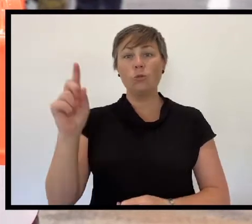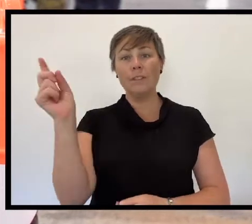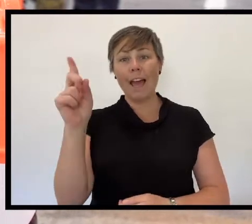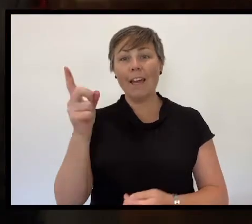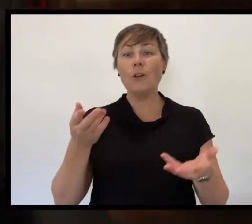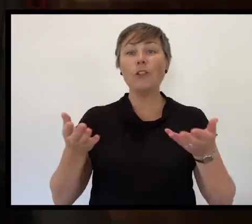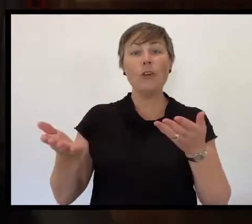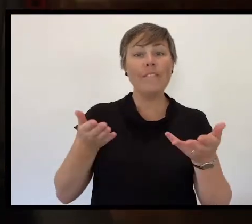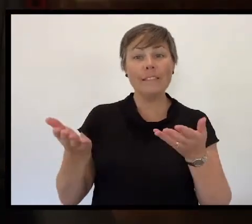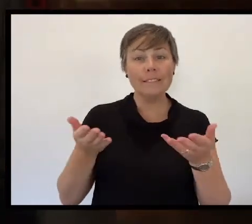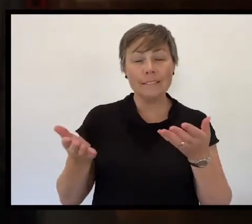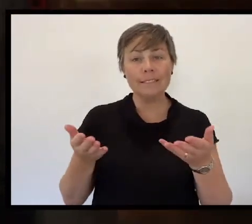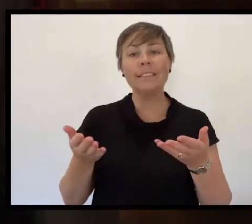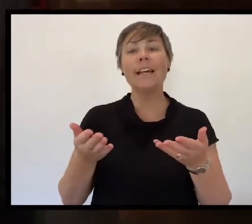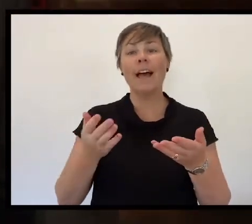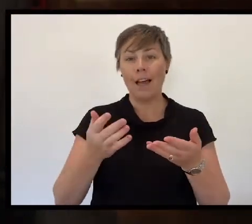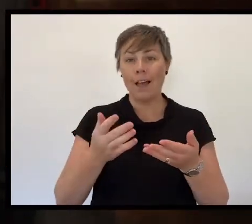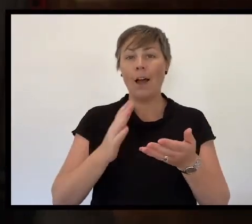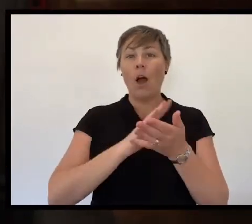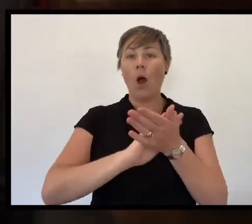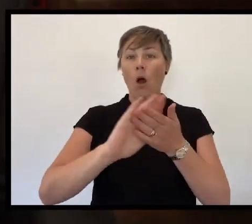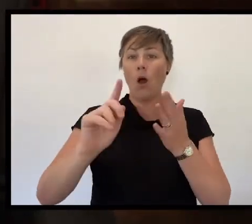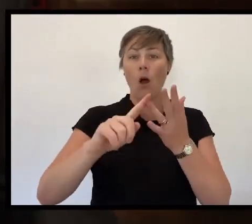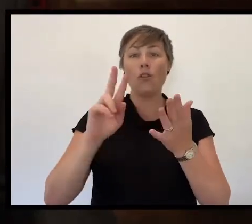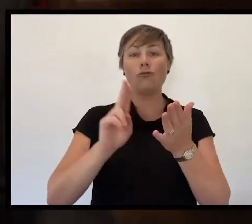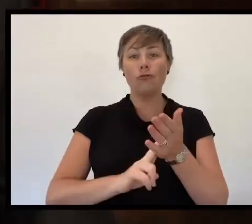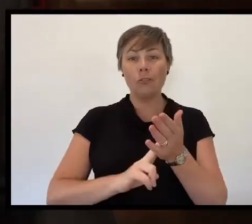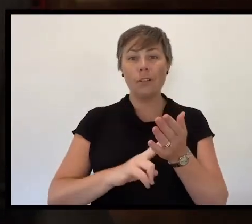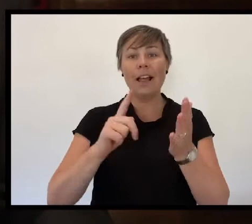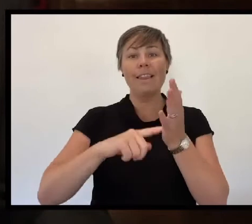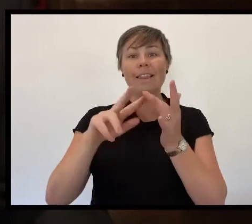Her Excellency the Honourable Linda Dessau AC, Governor of Victoria,